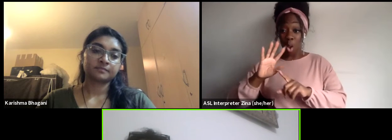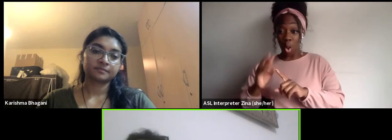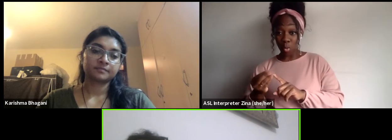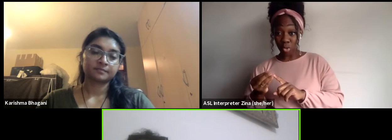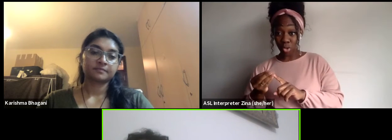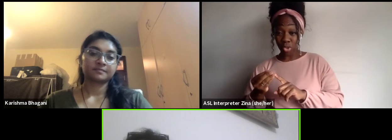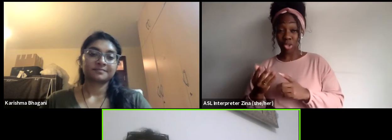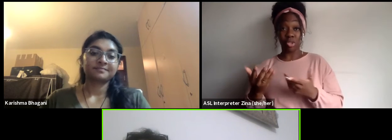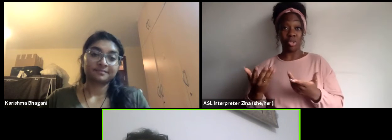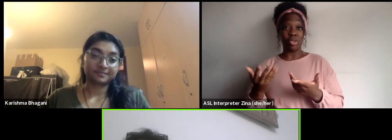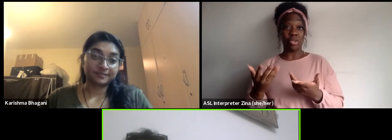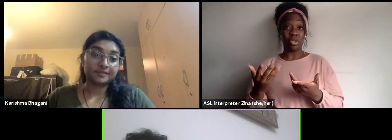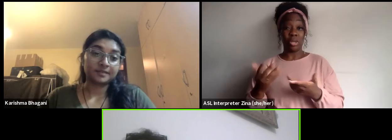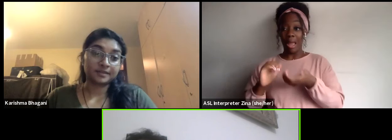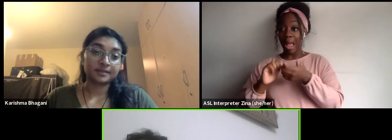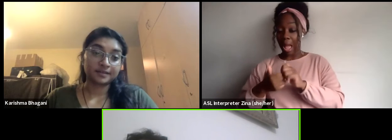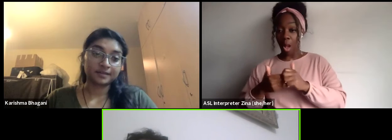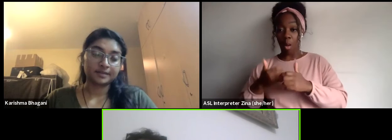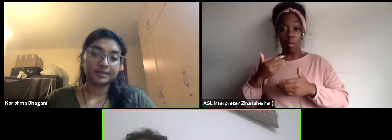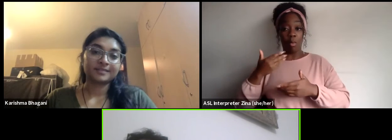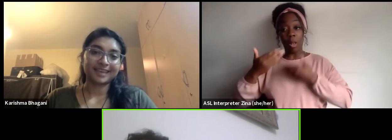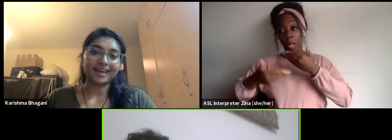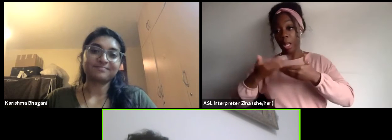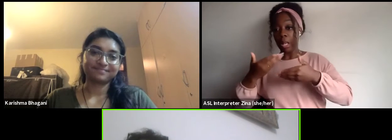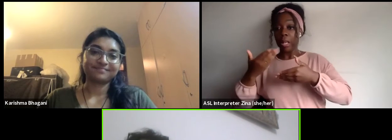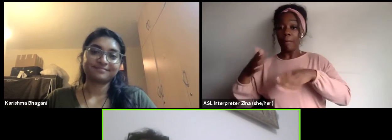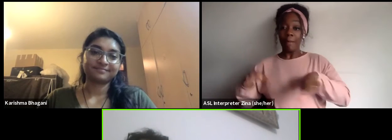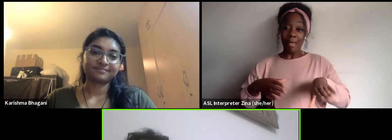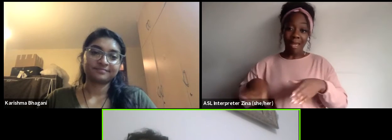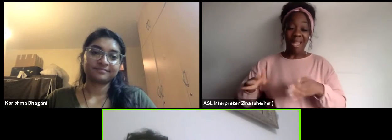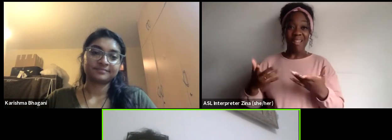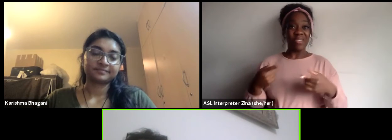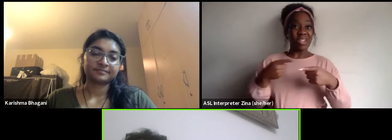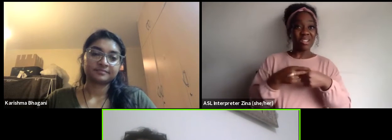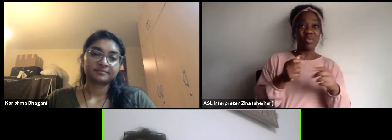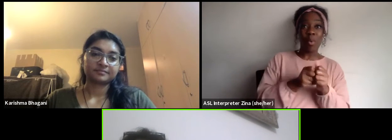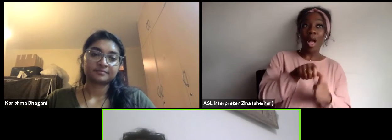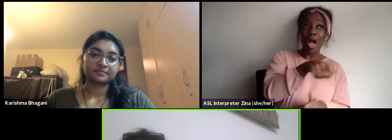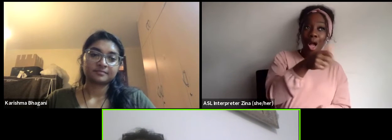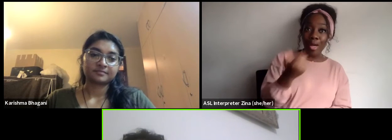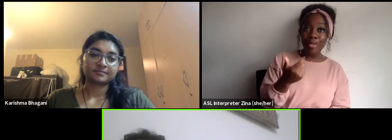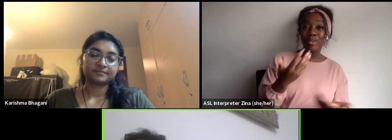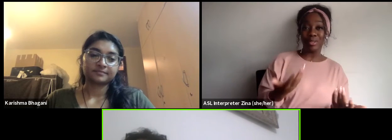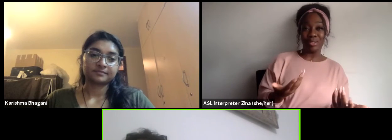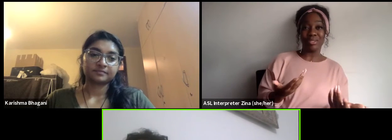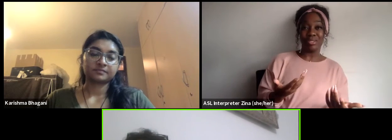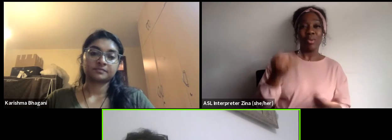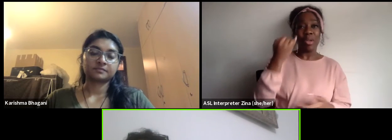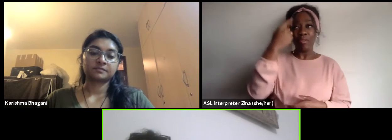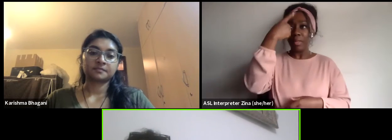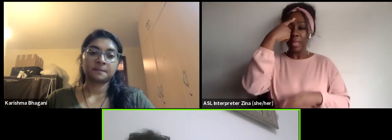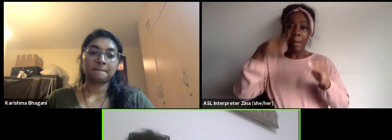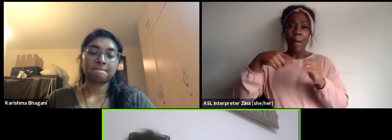when they feature the government the state budget every year, so they are many in many times